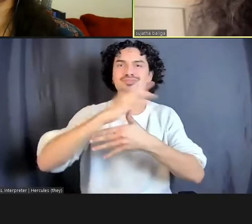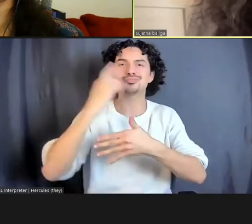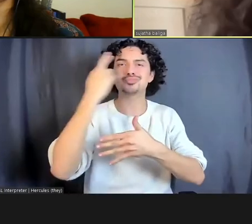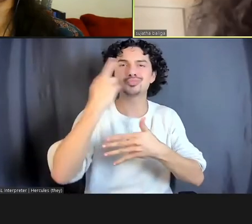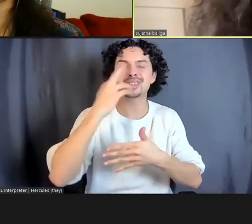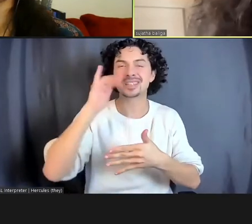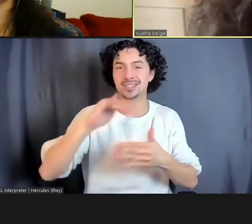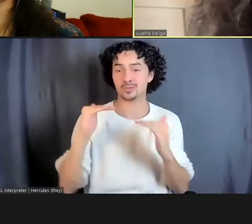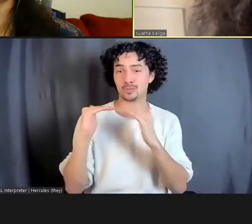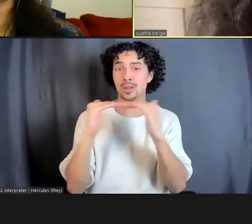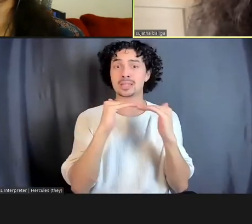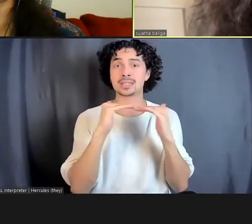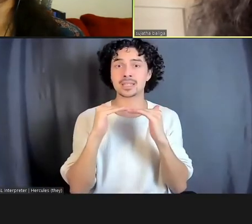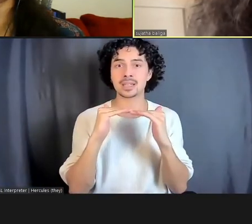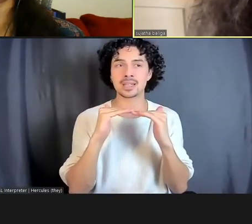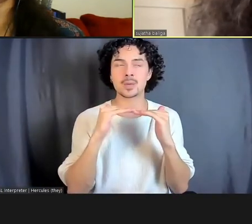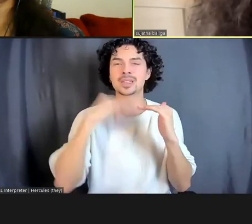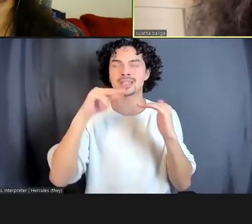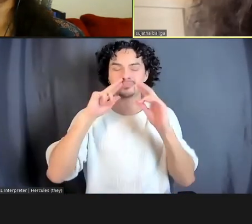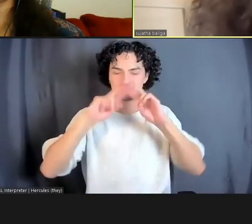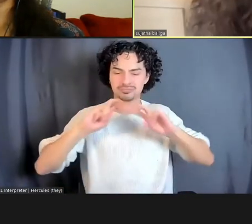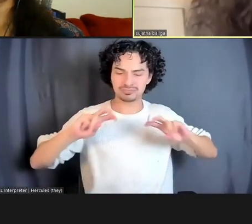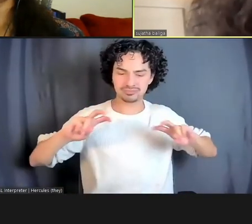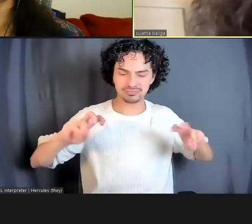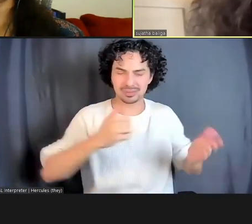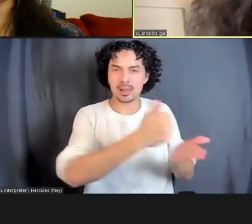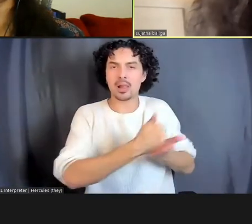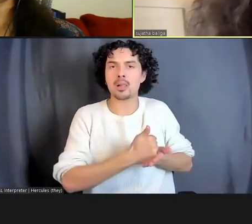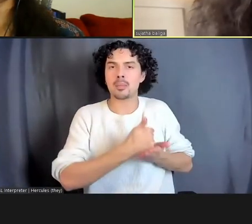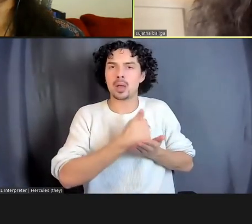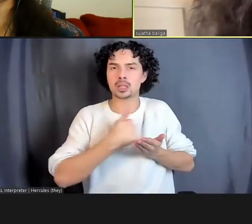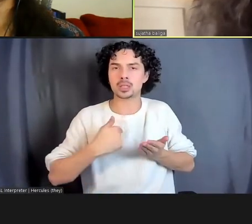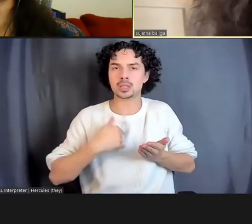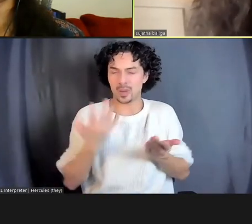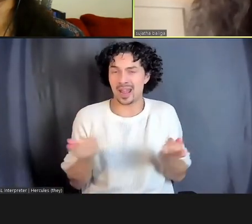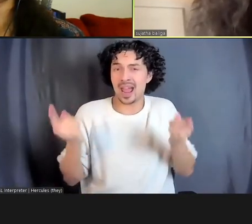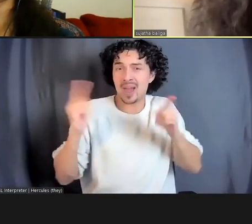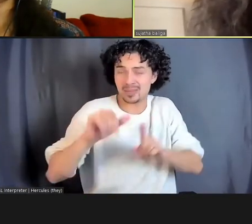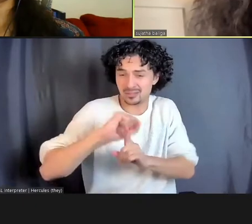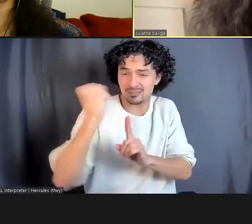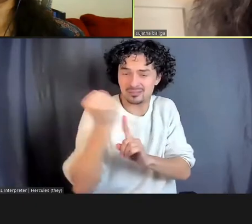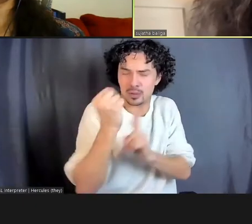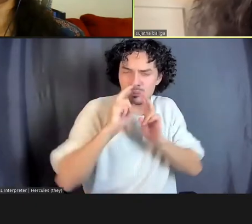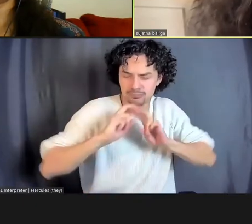really help us unpack what is happening in so many of our homes across so many